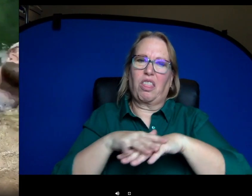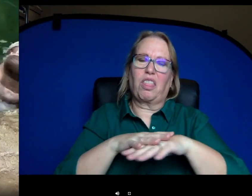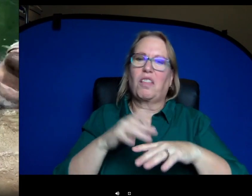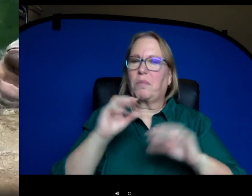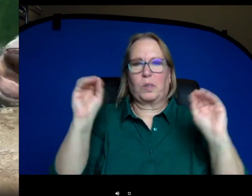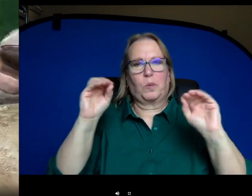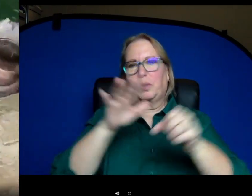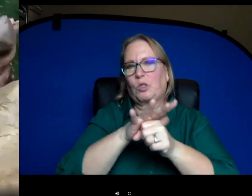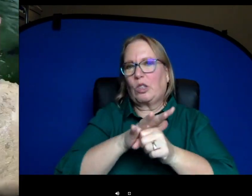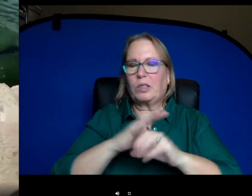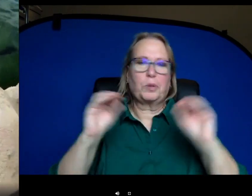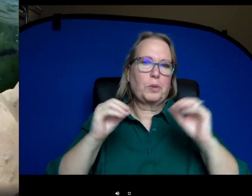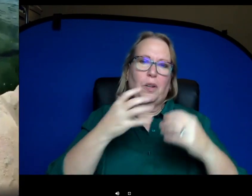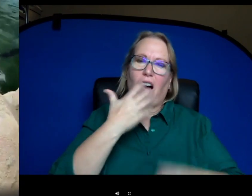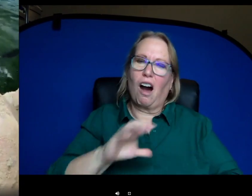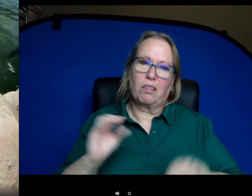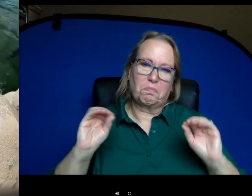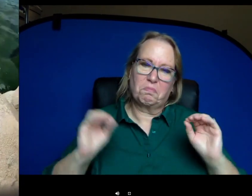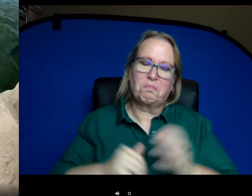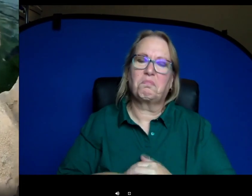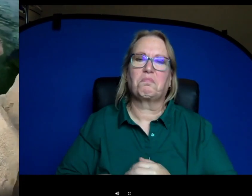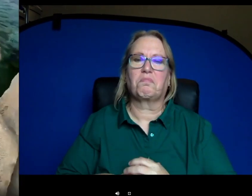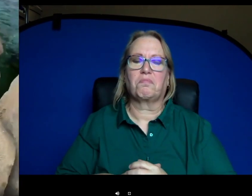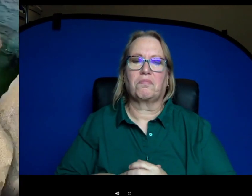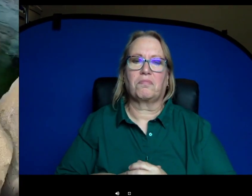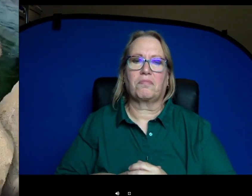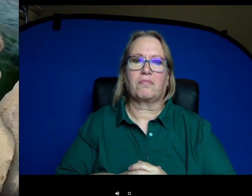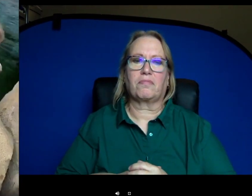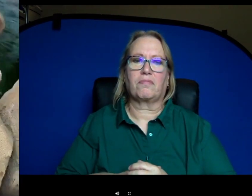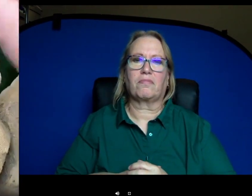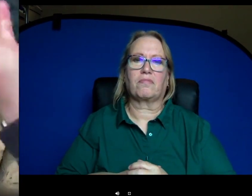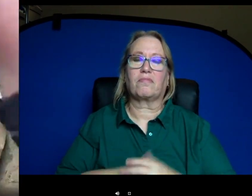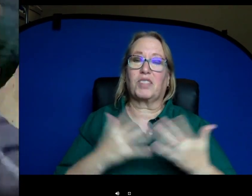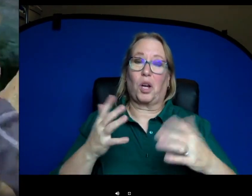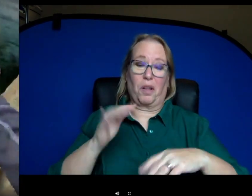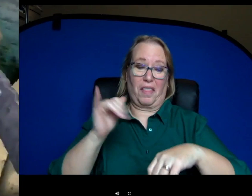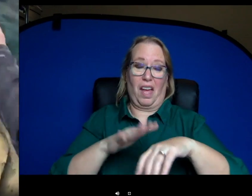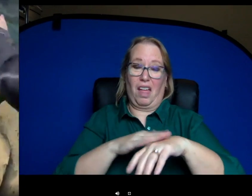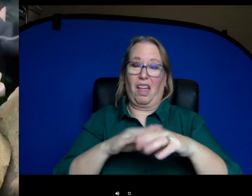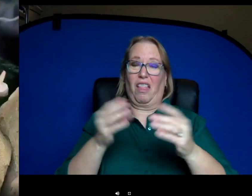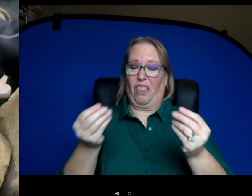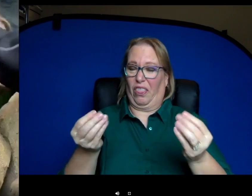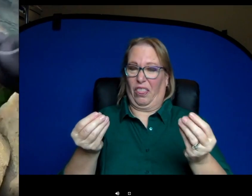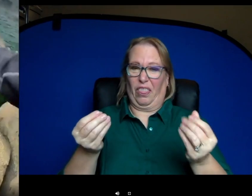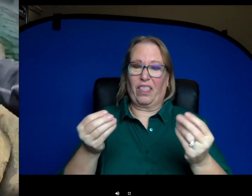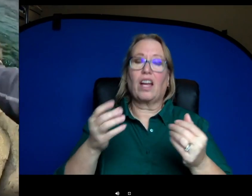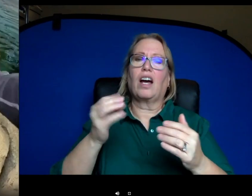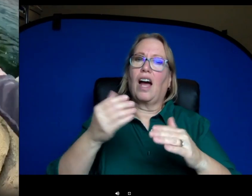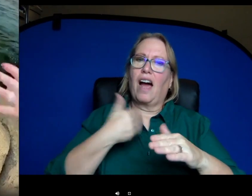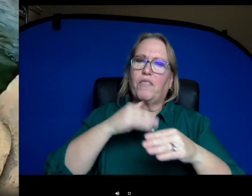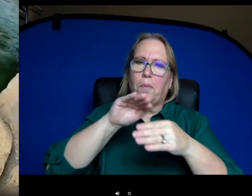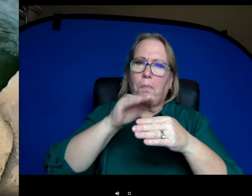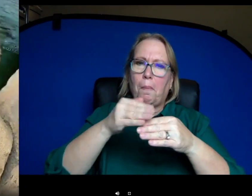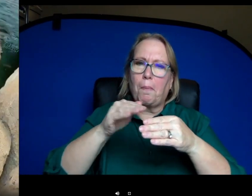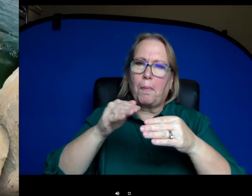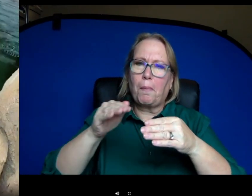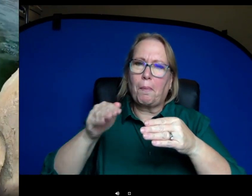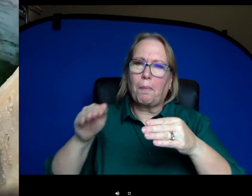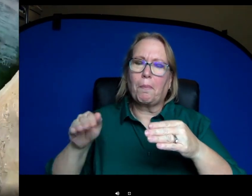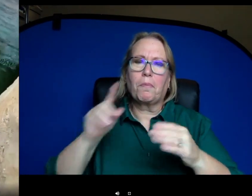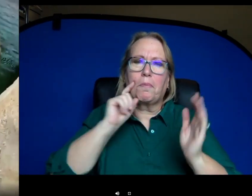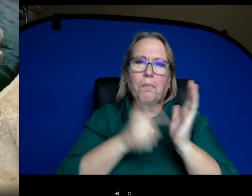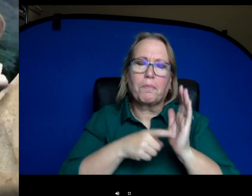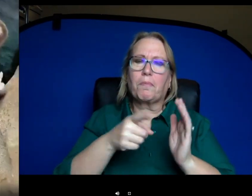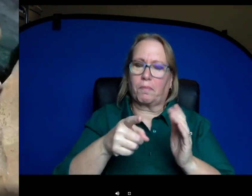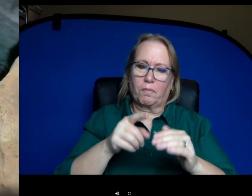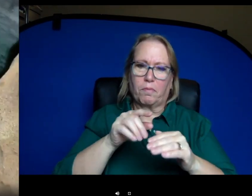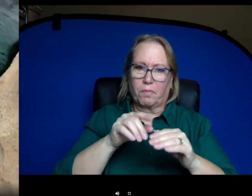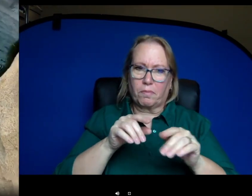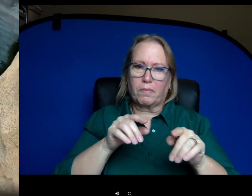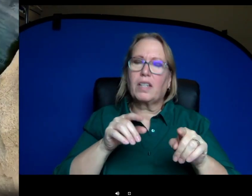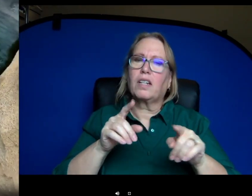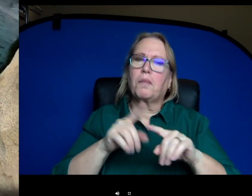not stressed or hot. And so, with that slimy feeling and then these little bumps. Um, and they're kind of firm but it gives a little bit